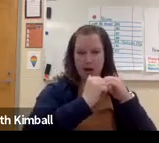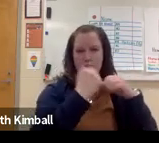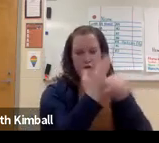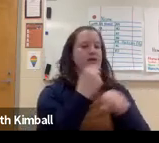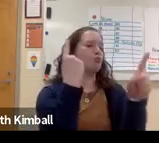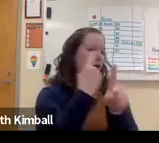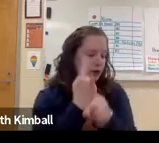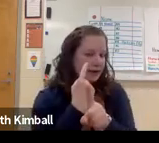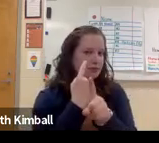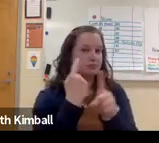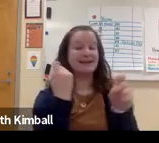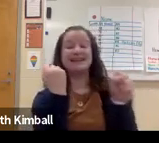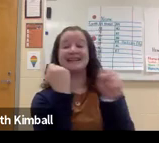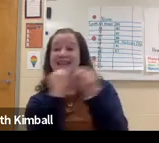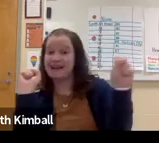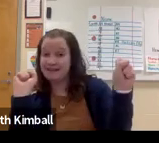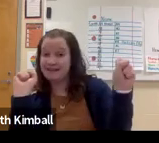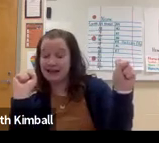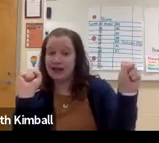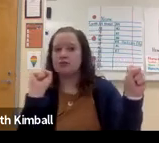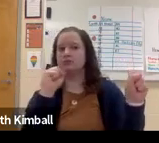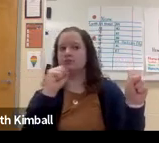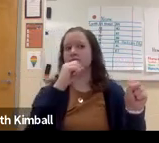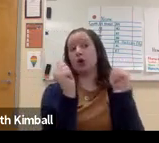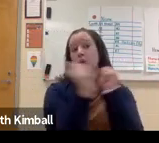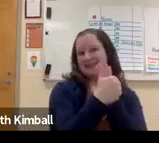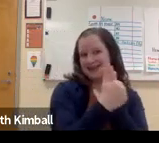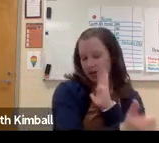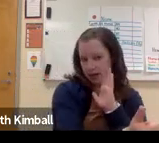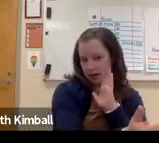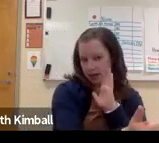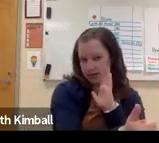So this was the opportunity to be able to teach them how to use it appropriately, to use it